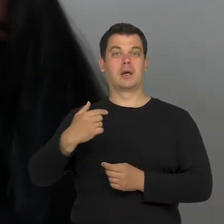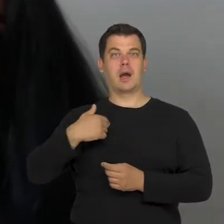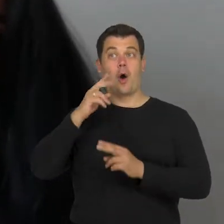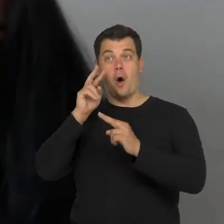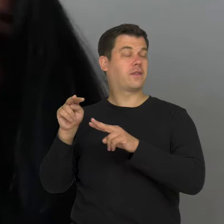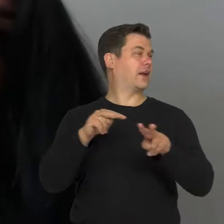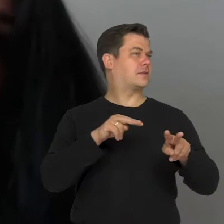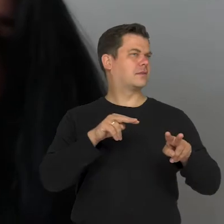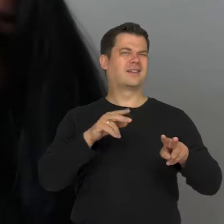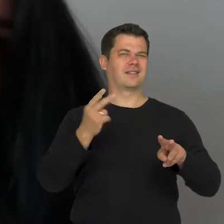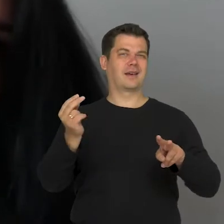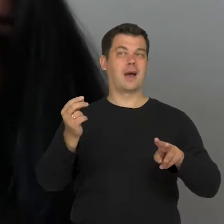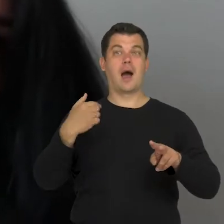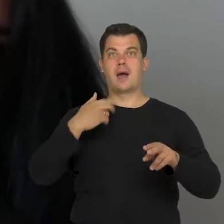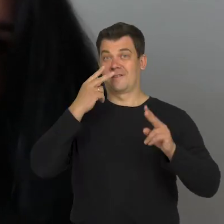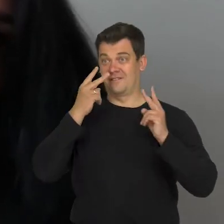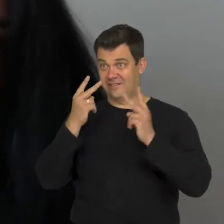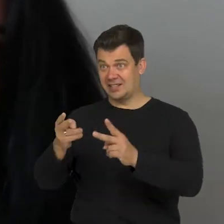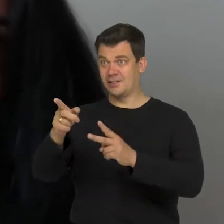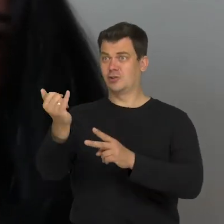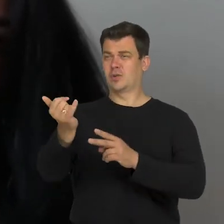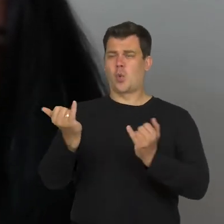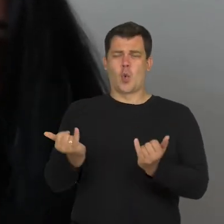but I know that it generates some sort of emotions.